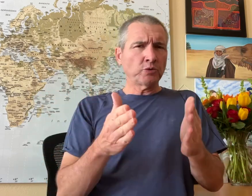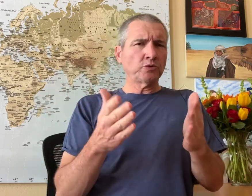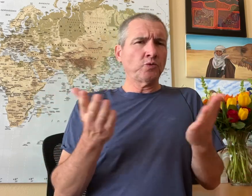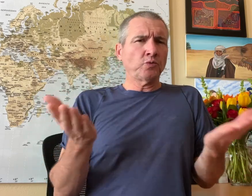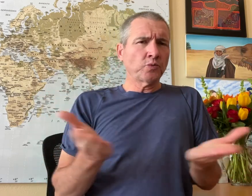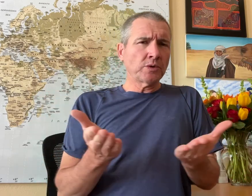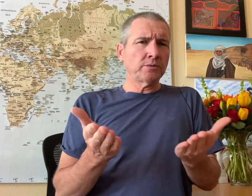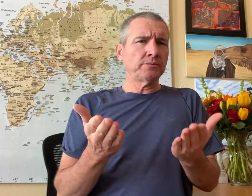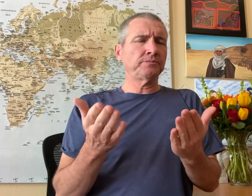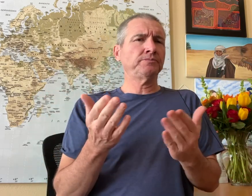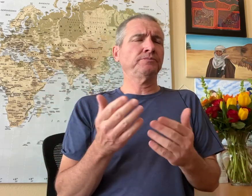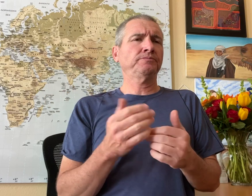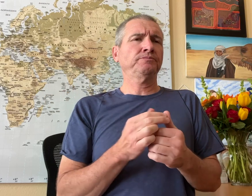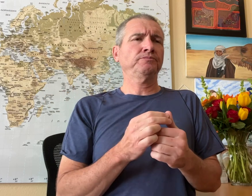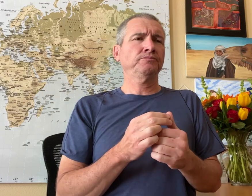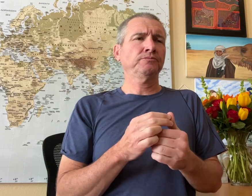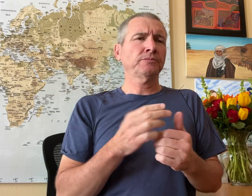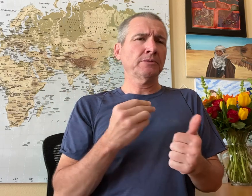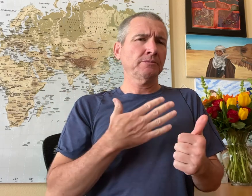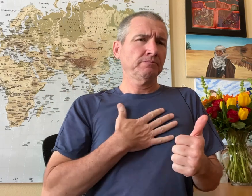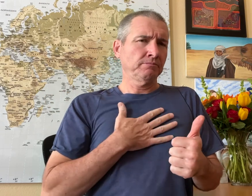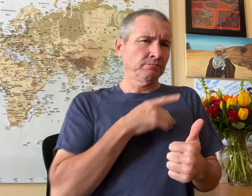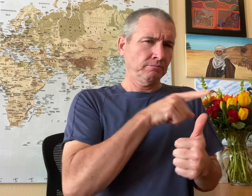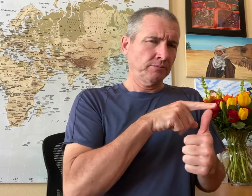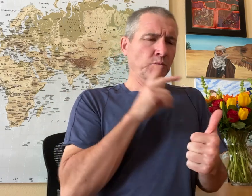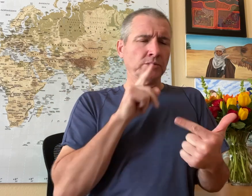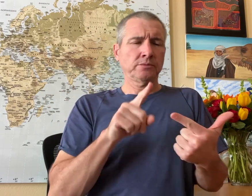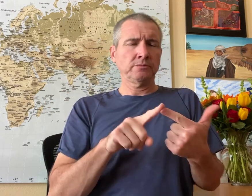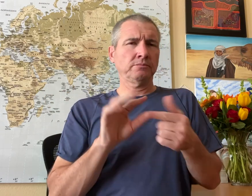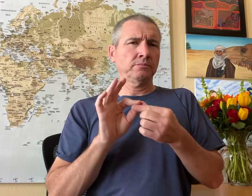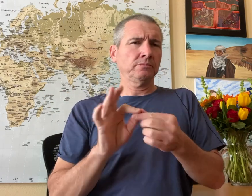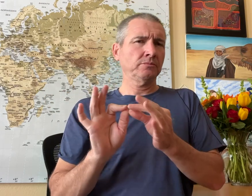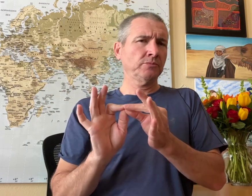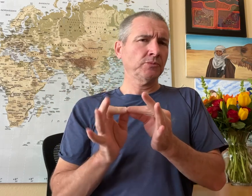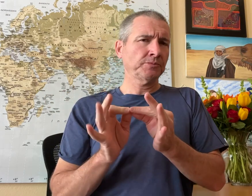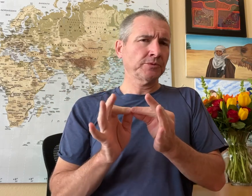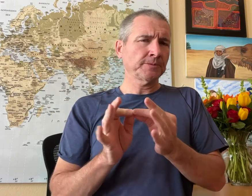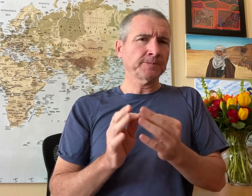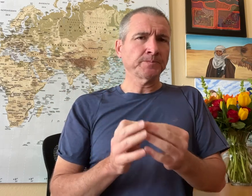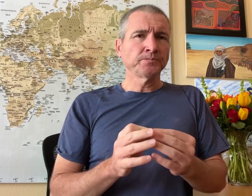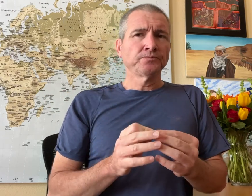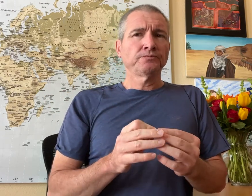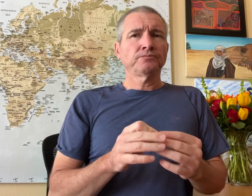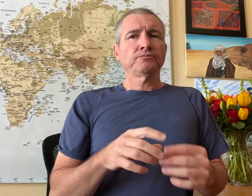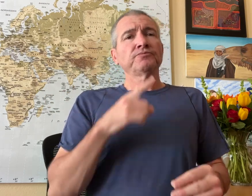I’m here to focus on what happened and the interpreting services.